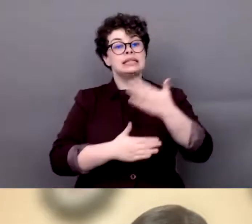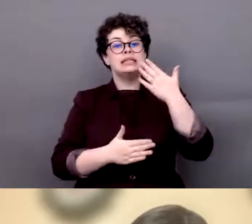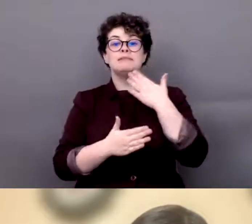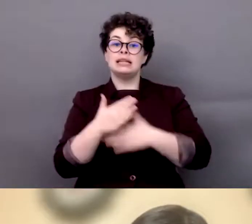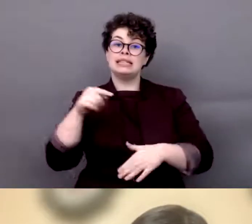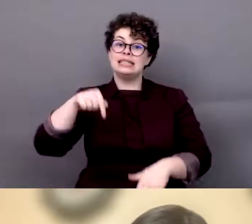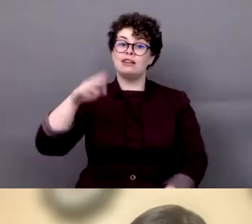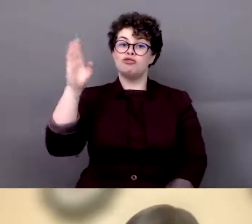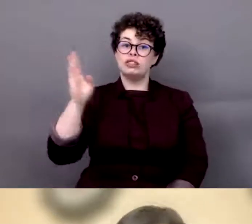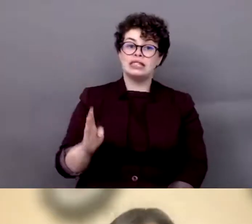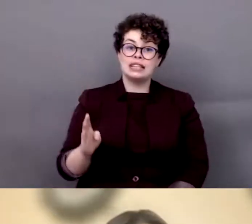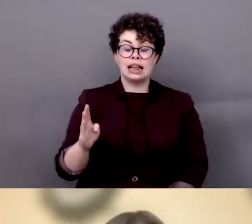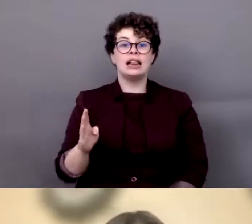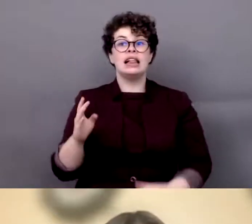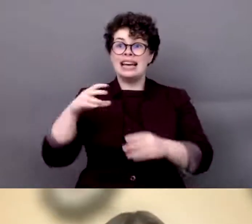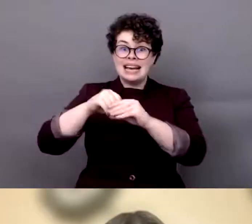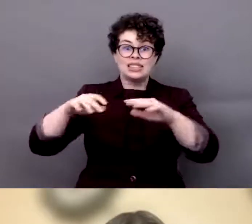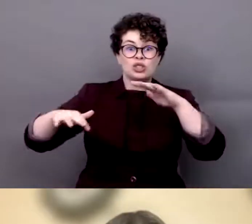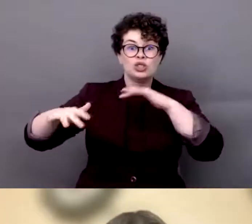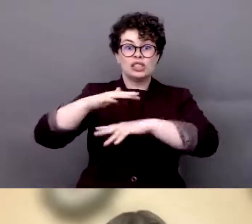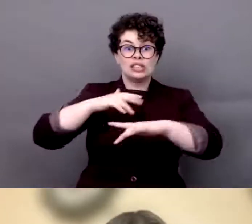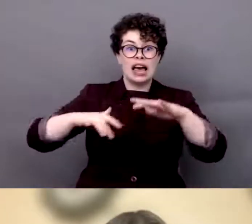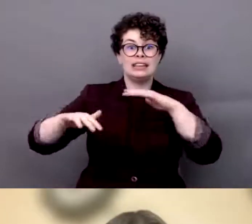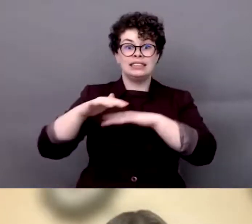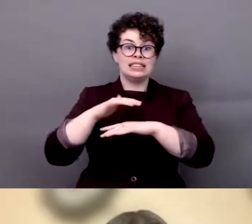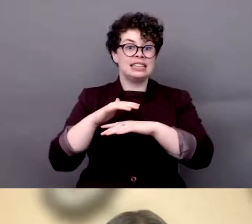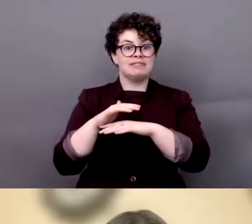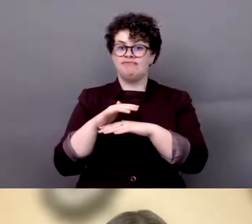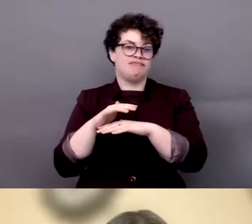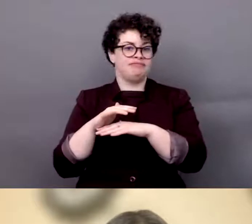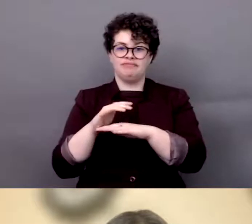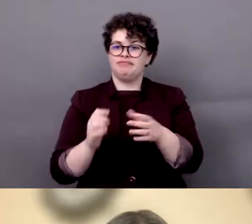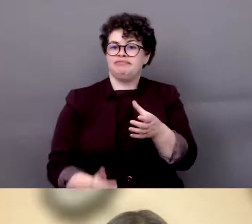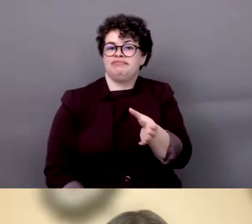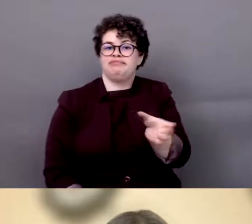disabilities in other spaces is good. So the whole